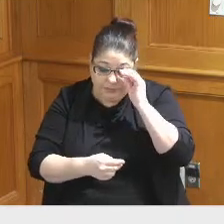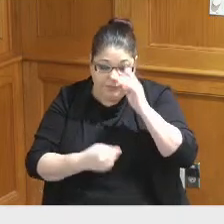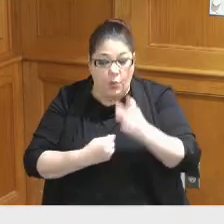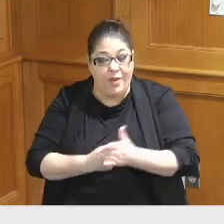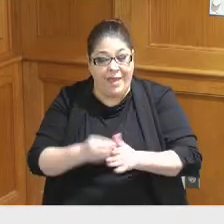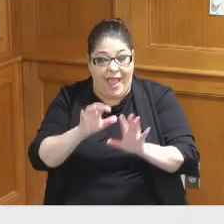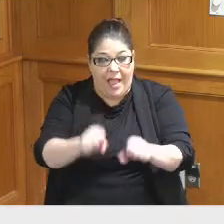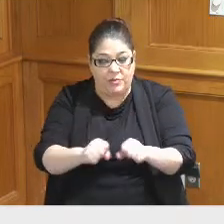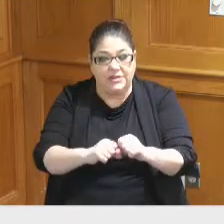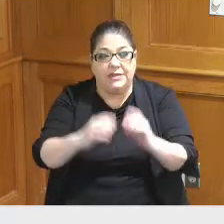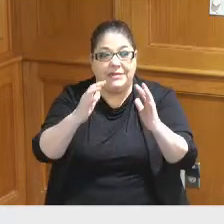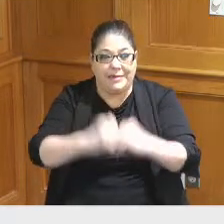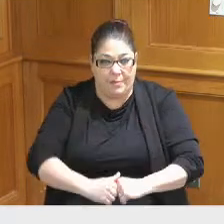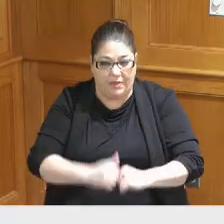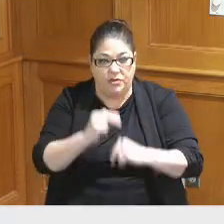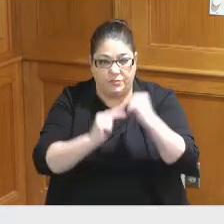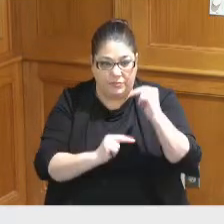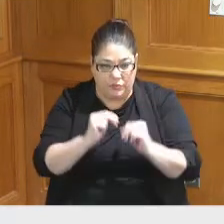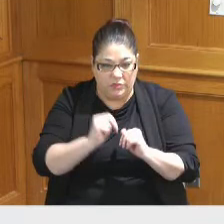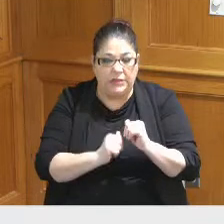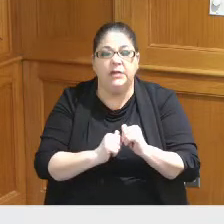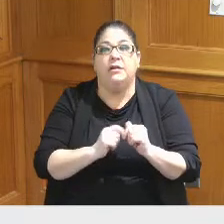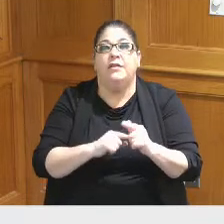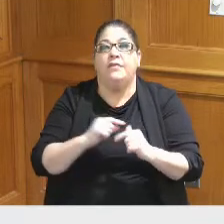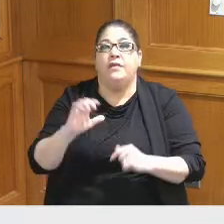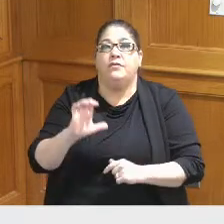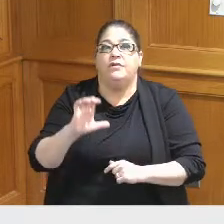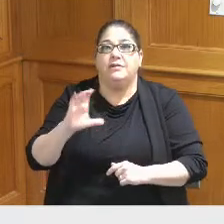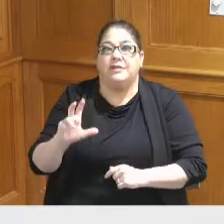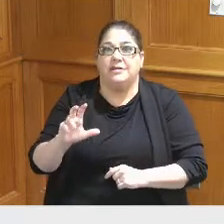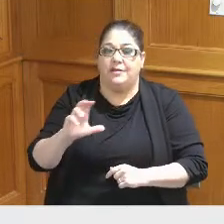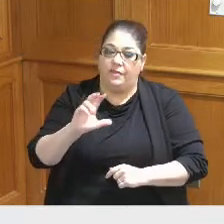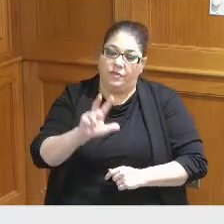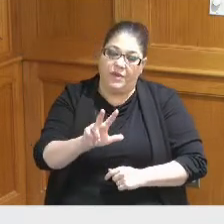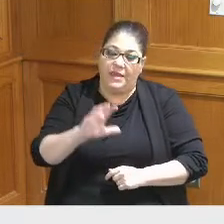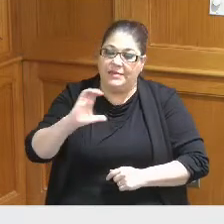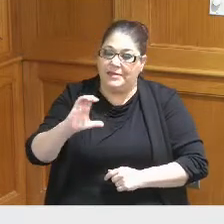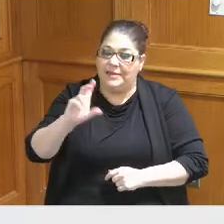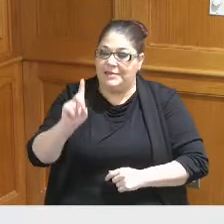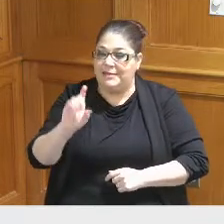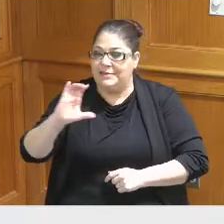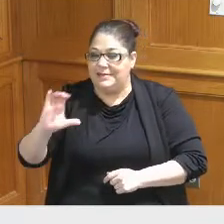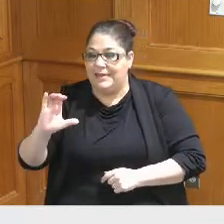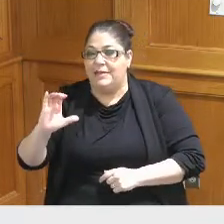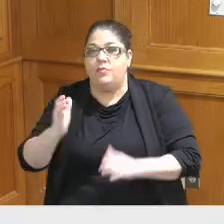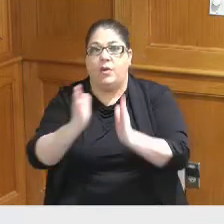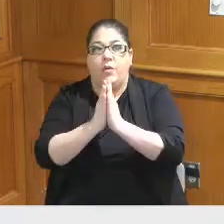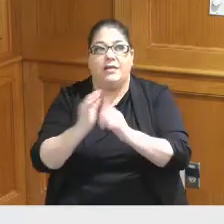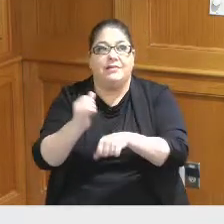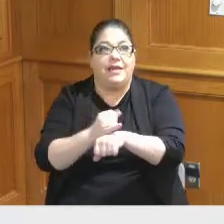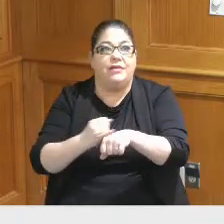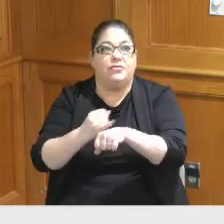of that of that facility 3CDC issued a request for interest to a large list of National Hotel